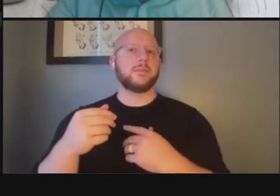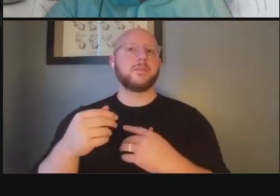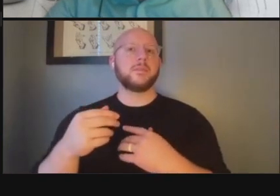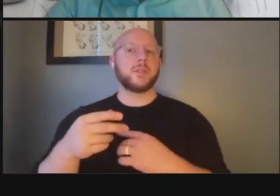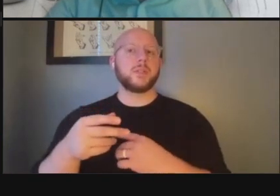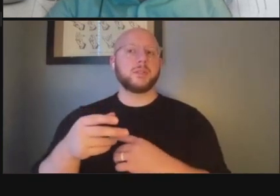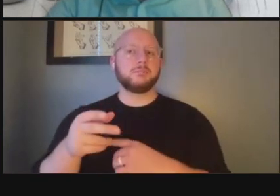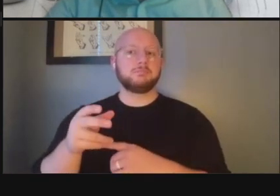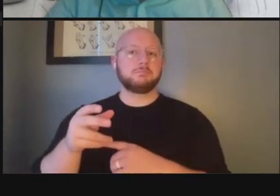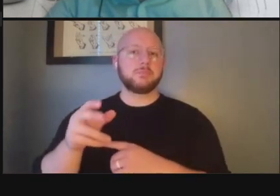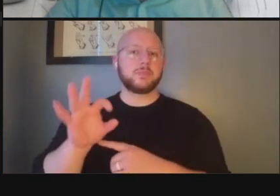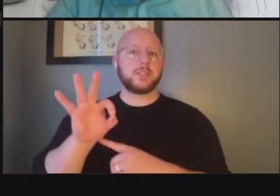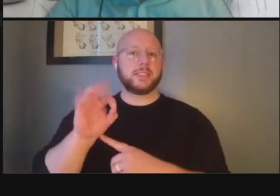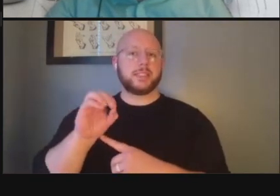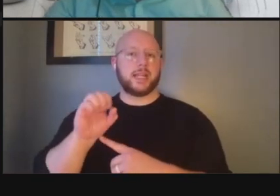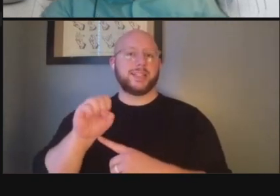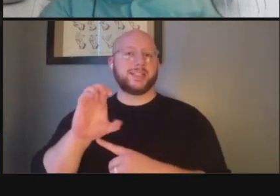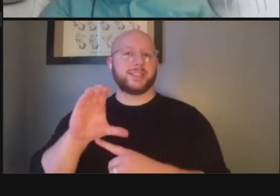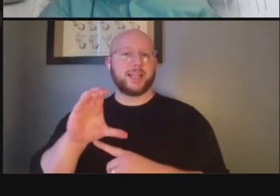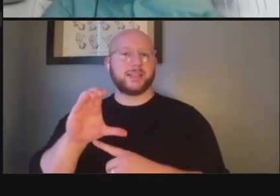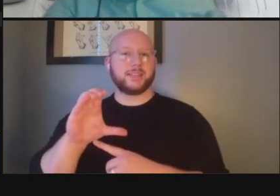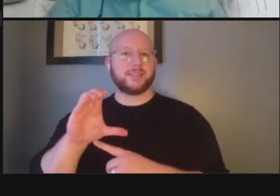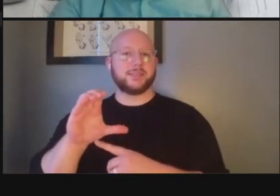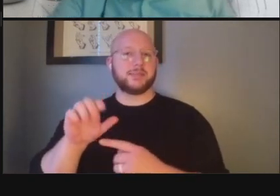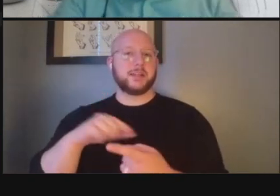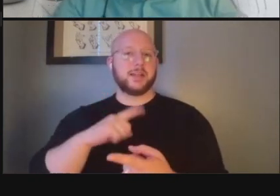90 seconds to go